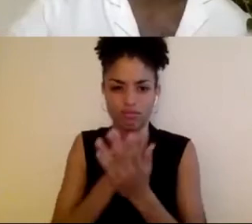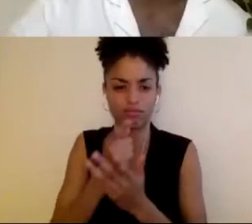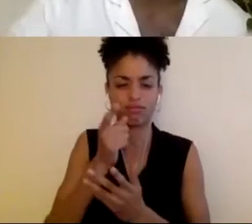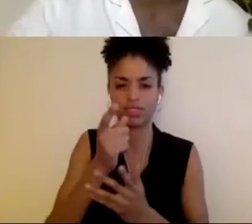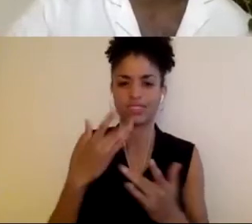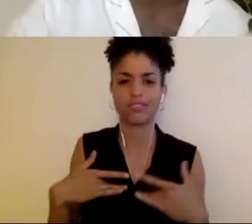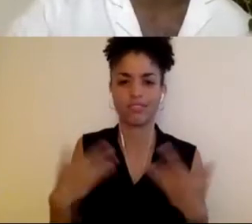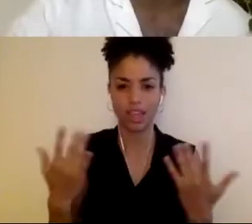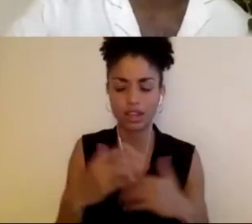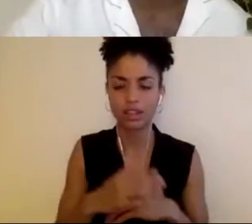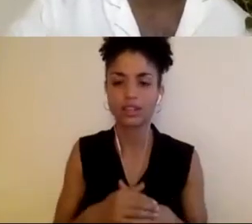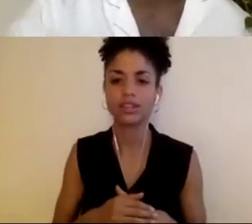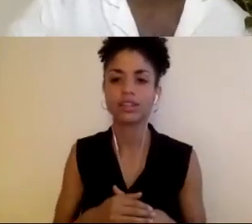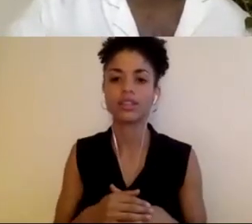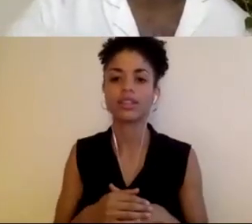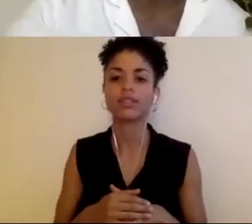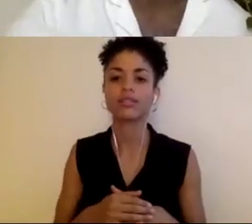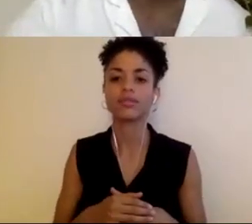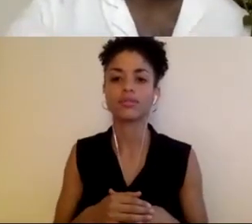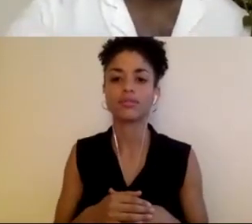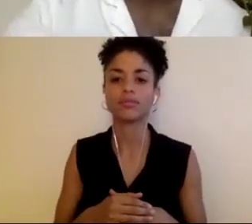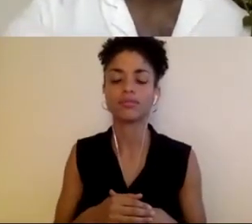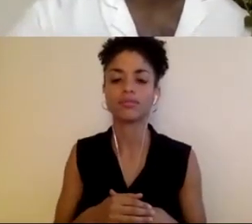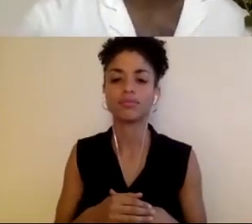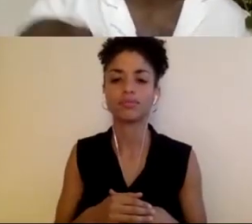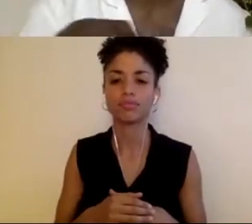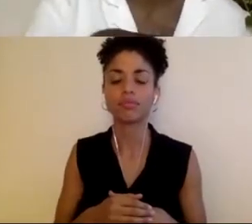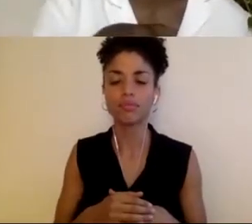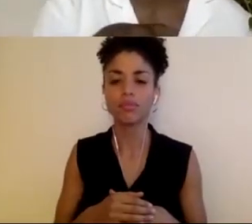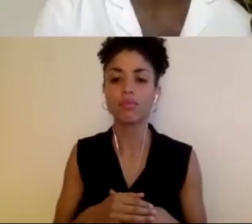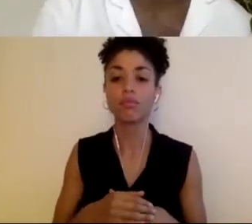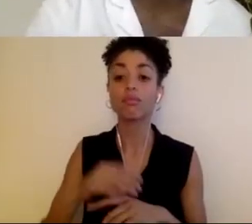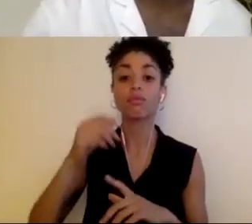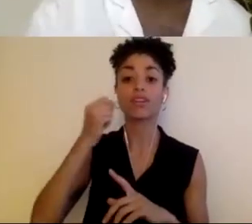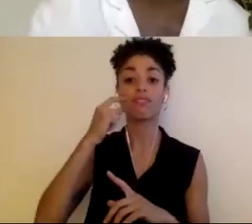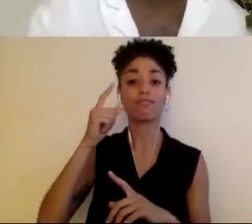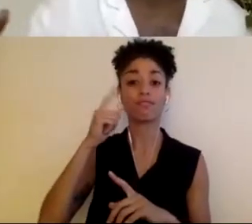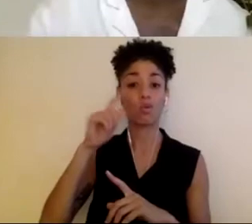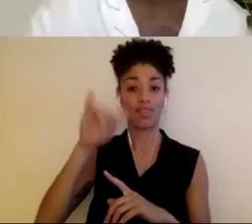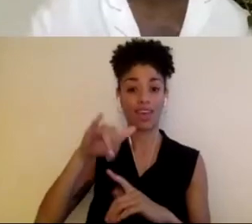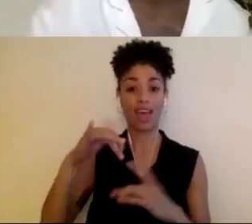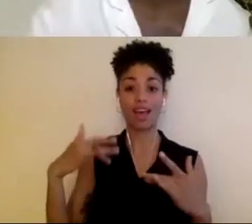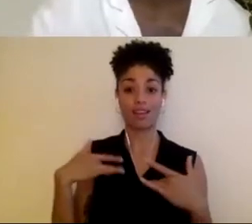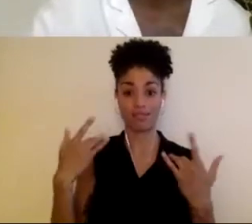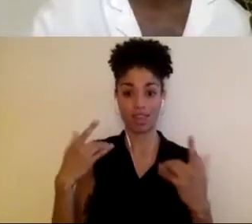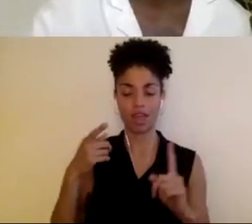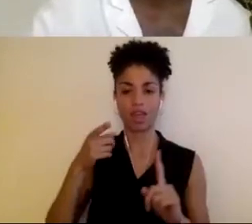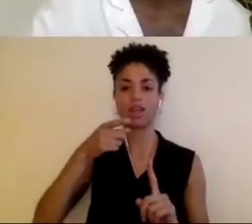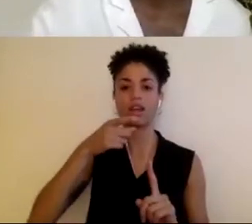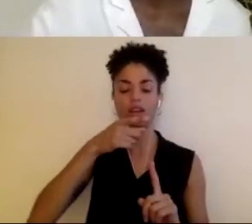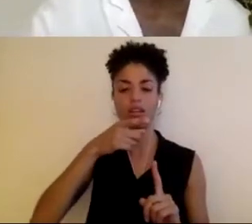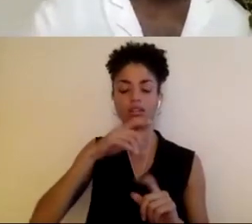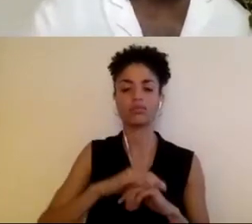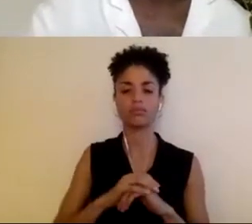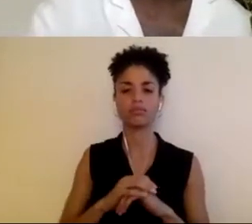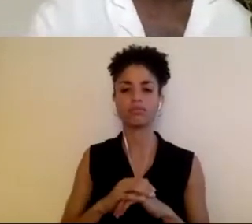own organization's priorities. Especially for that event but which was key, but I